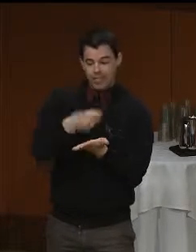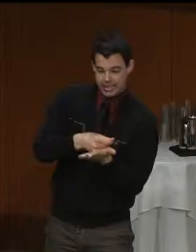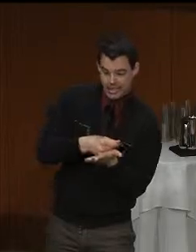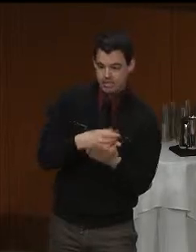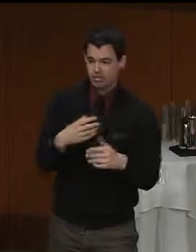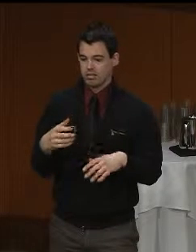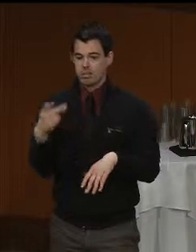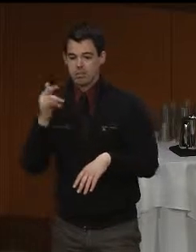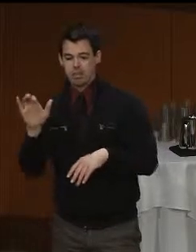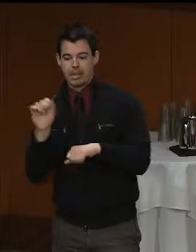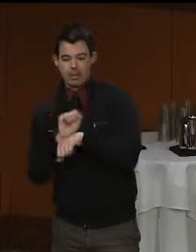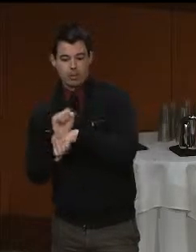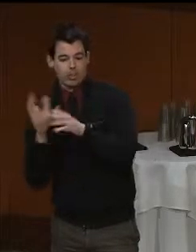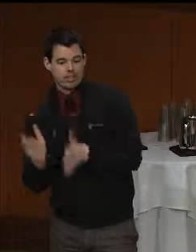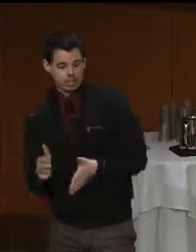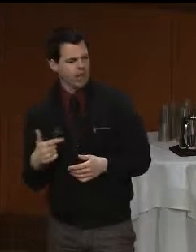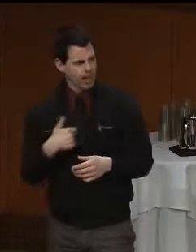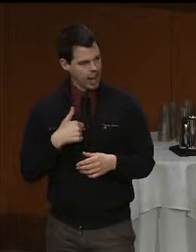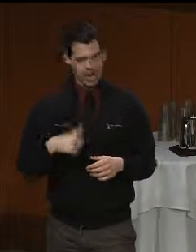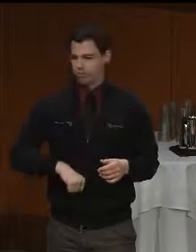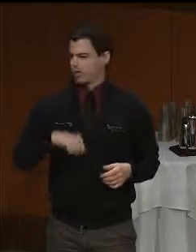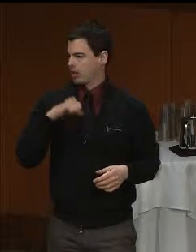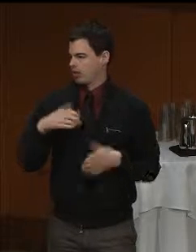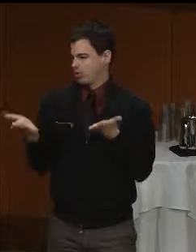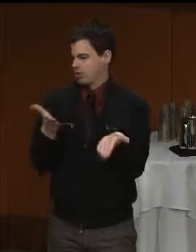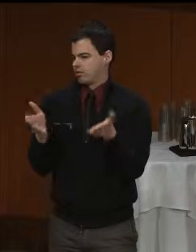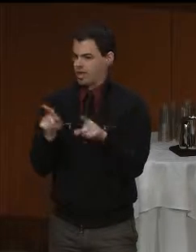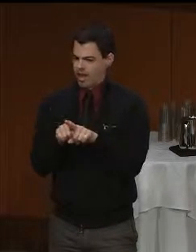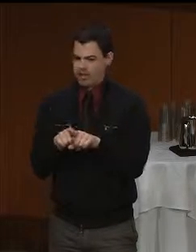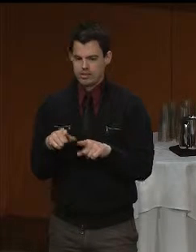I also proudly serve as Chair of the Autism Commission.